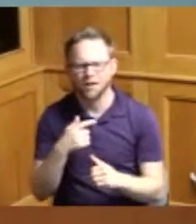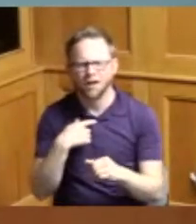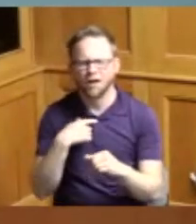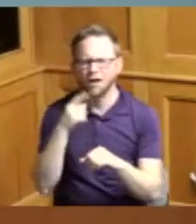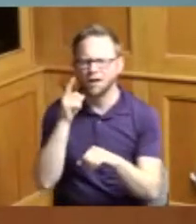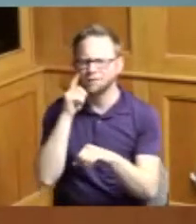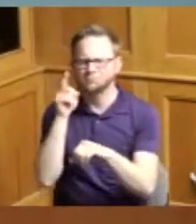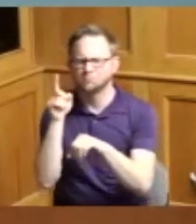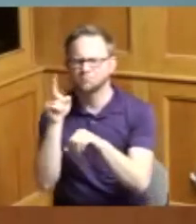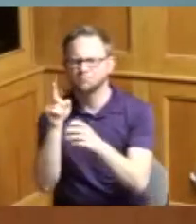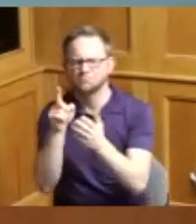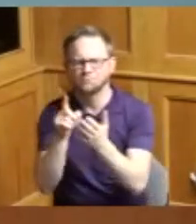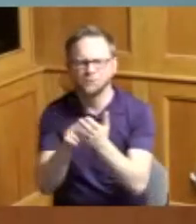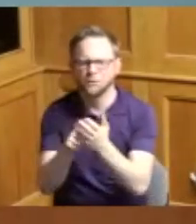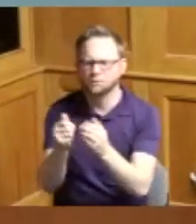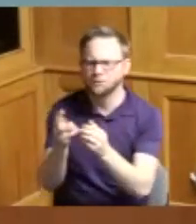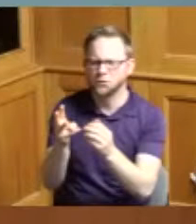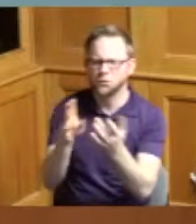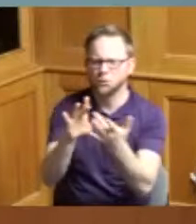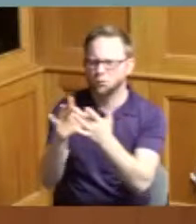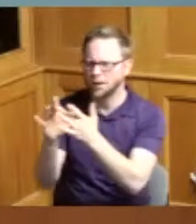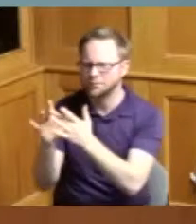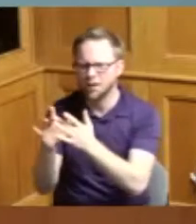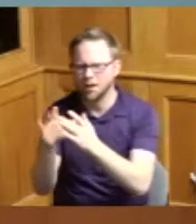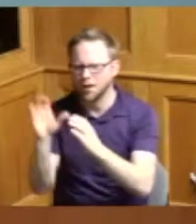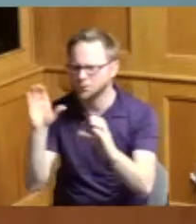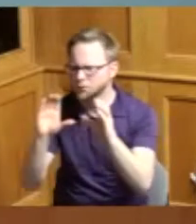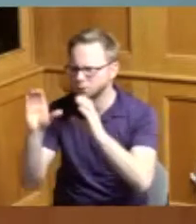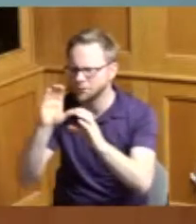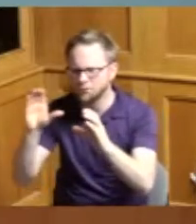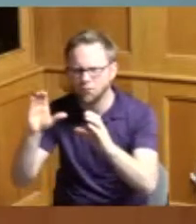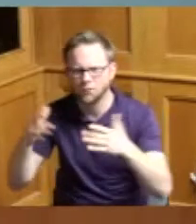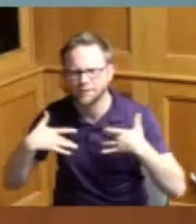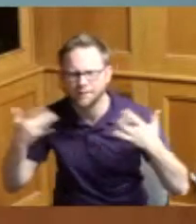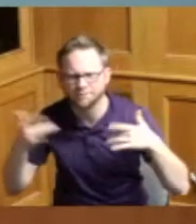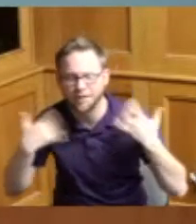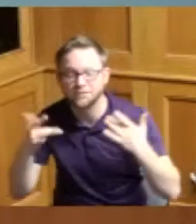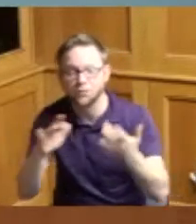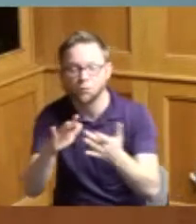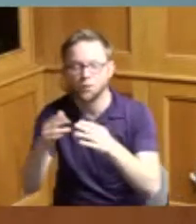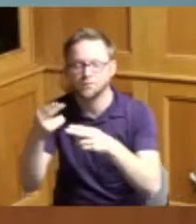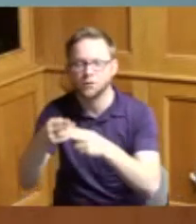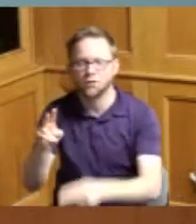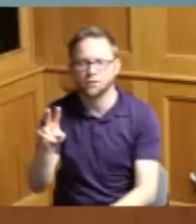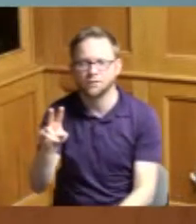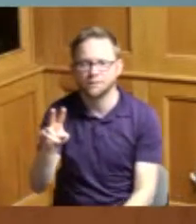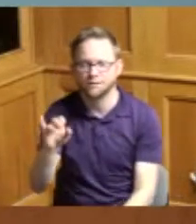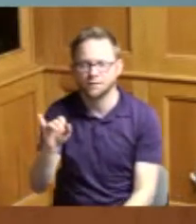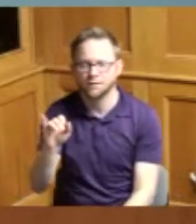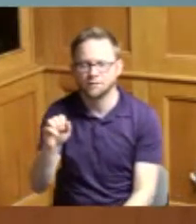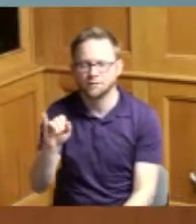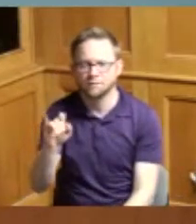looking for all this there is so much going on Visit Cincy is one website where so many things